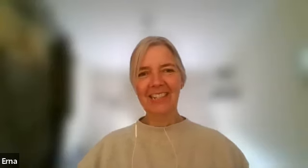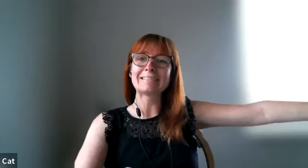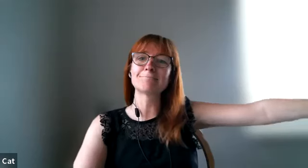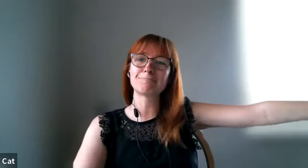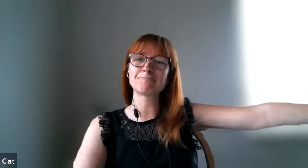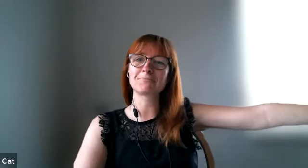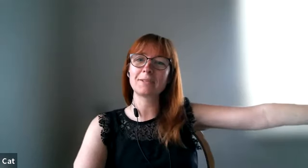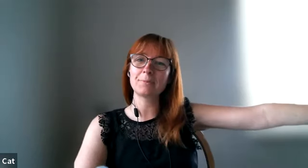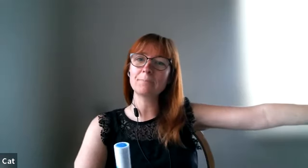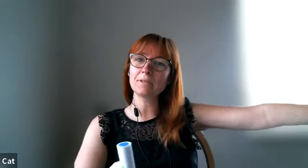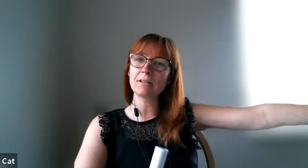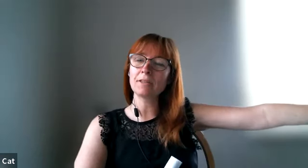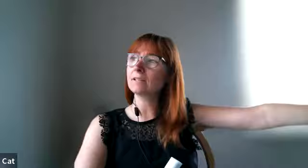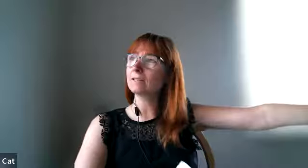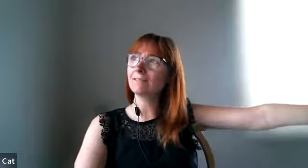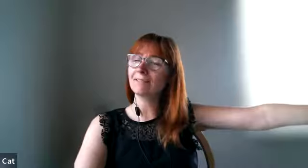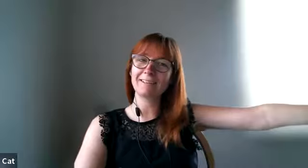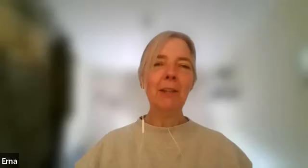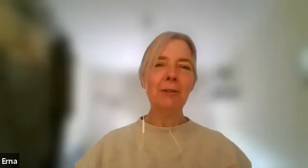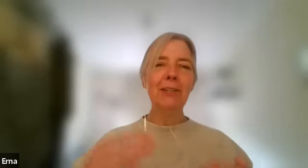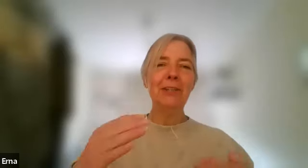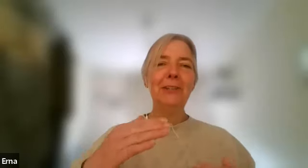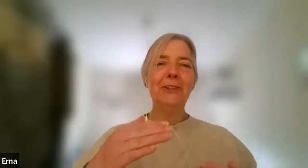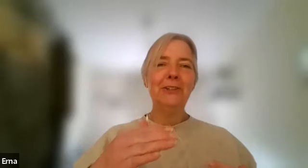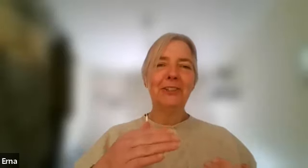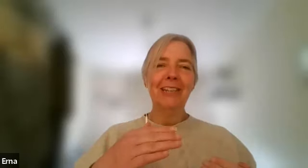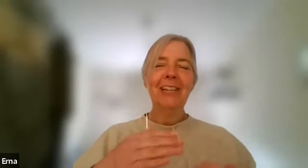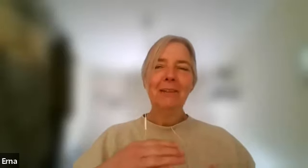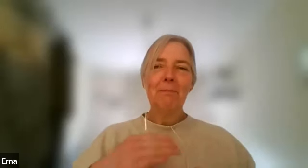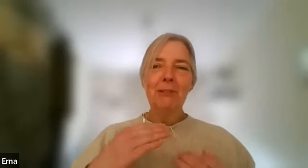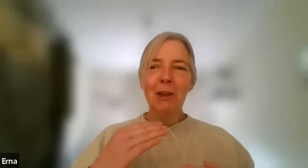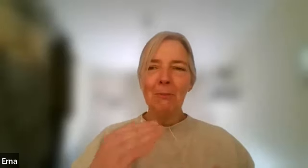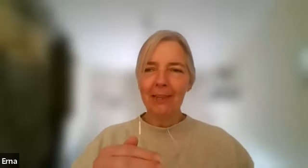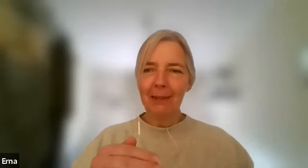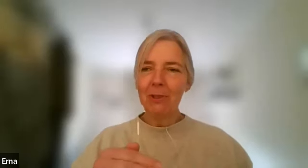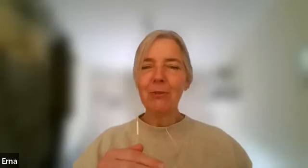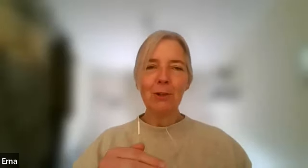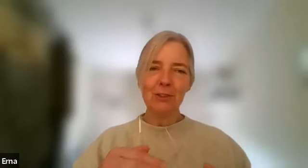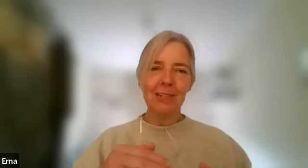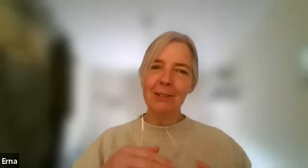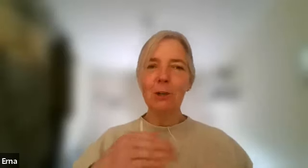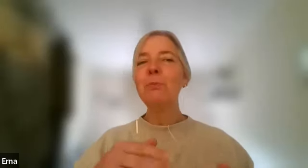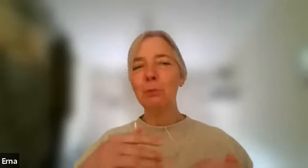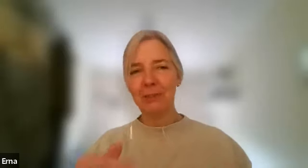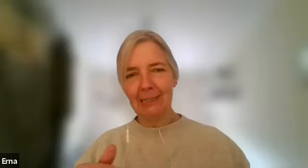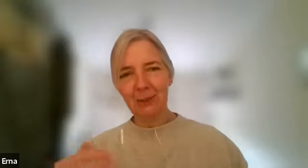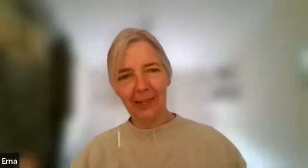yeah but but you know you make you you just put something in one of those 10 notebooks that you